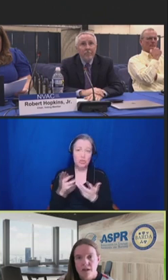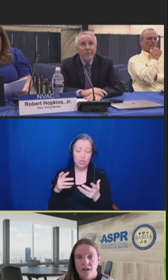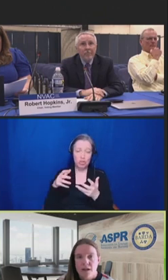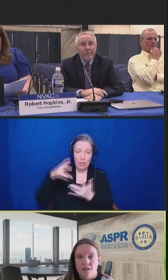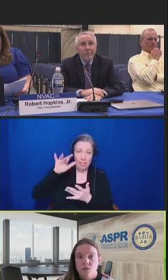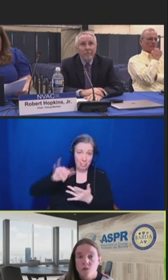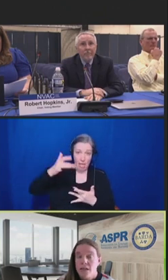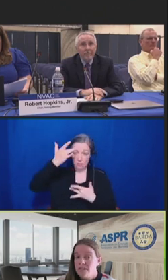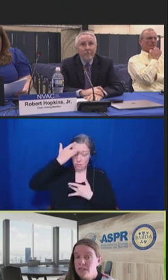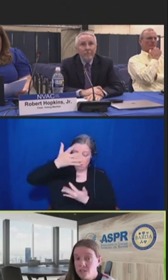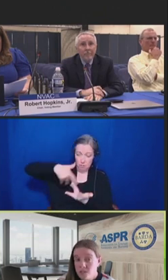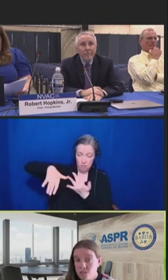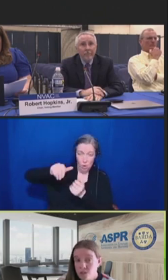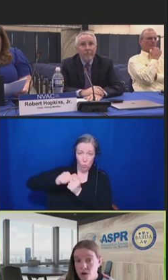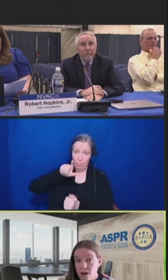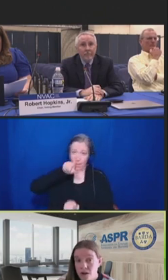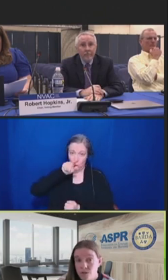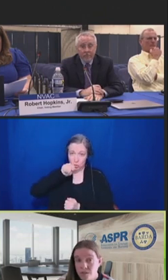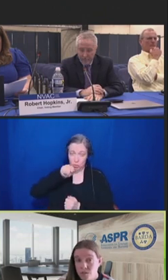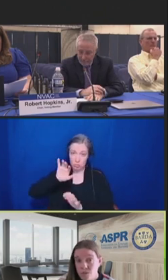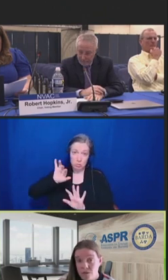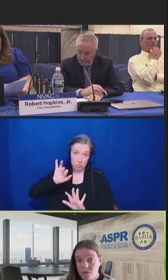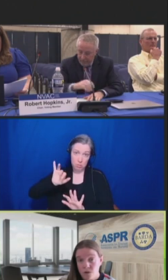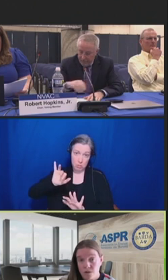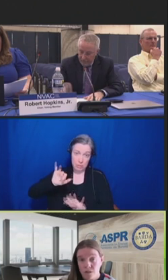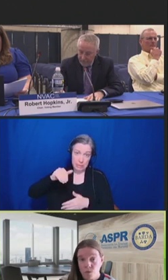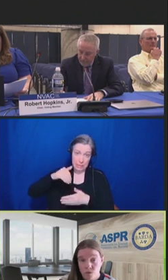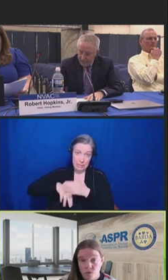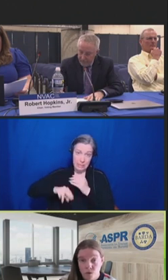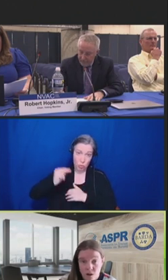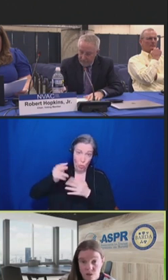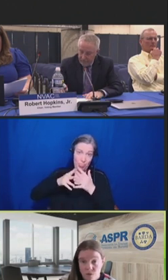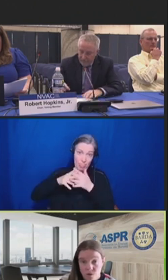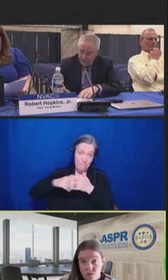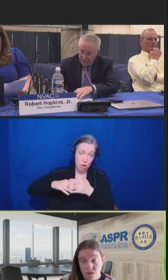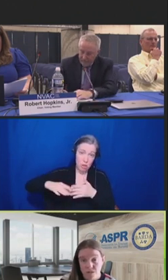So, in addition to our ongoing support of currently approved recombinant protein cell